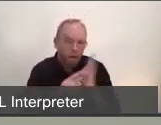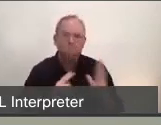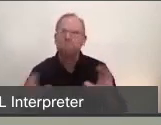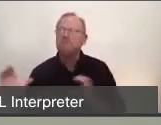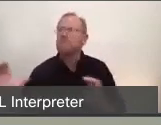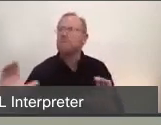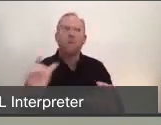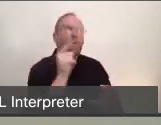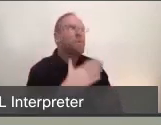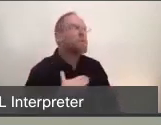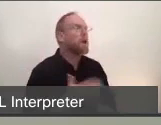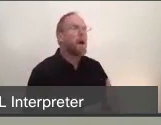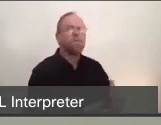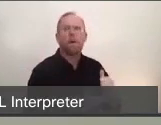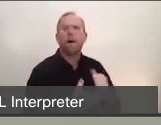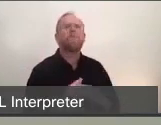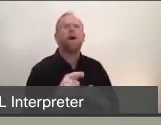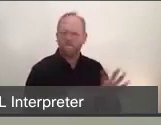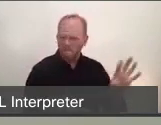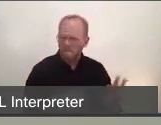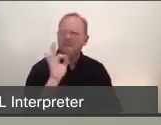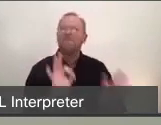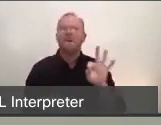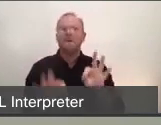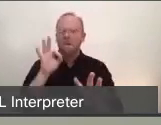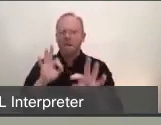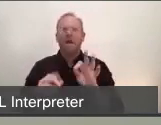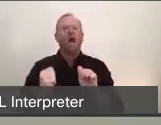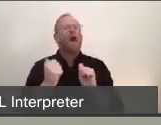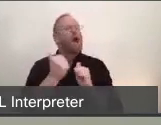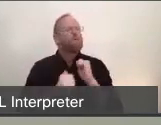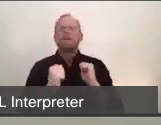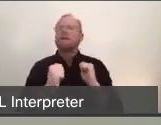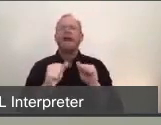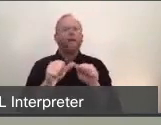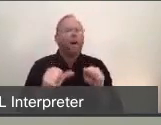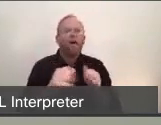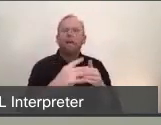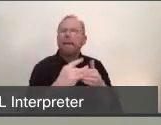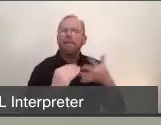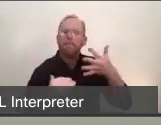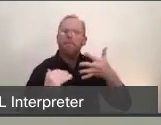from all corners of this County, every level of leadership, both volunteers to Disaster Service Workers,